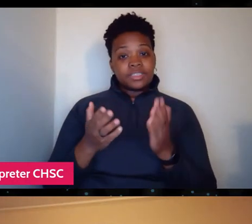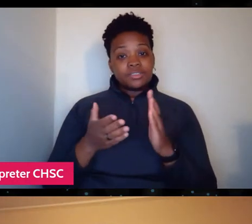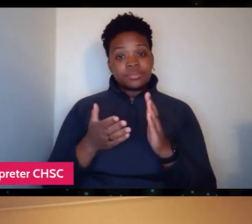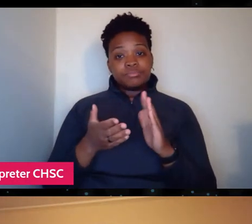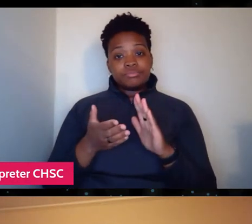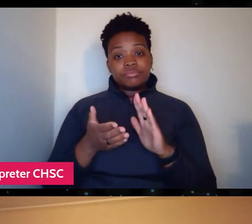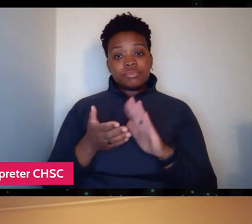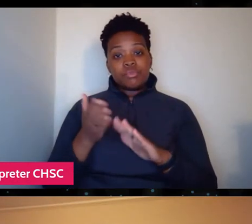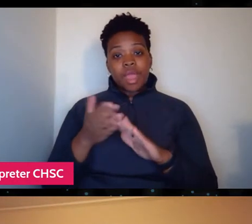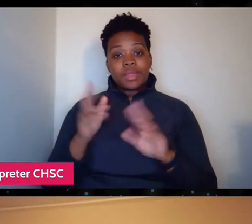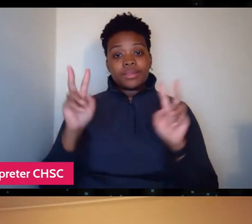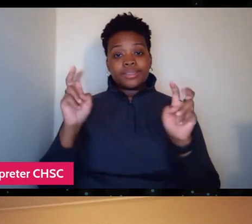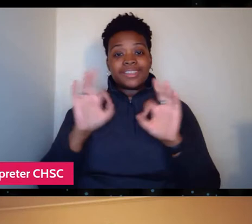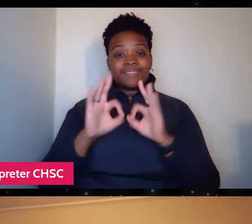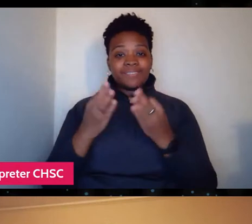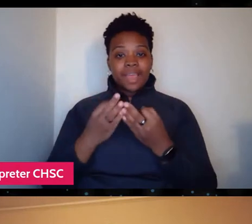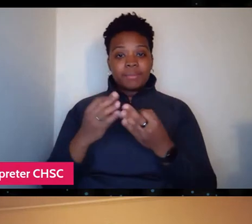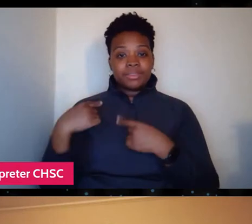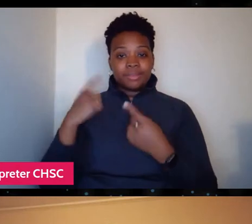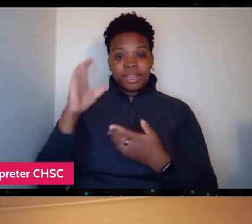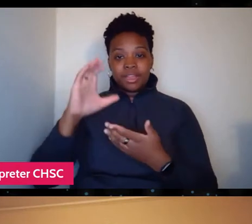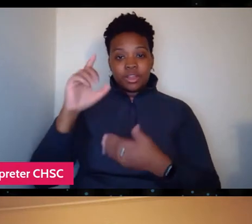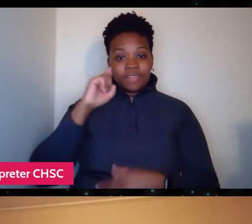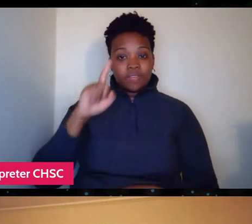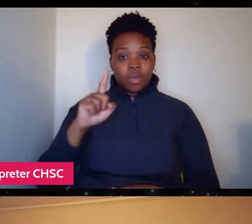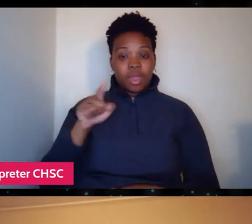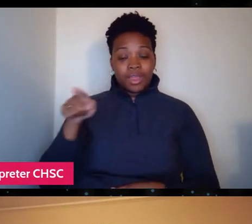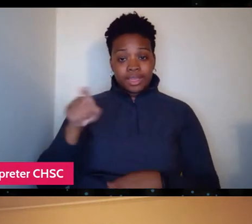that he's been looking for has he effectively come home?